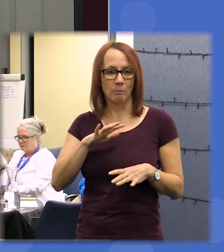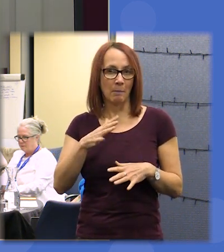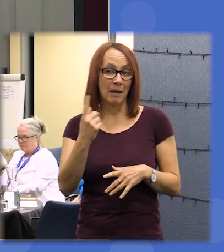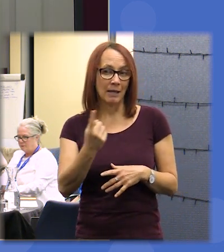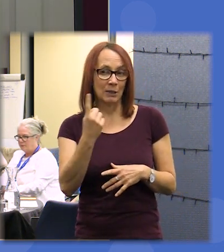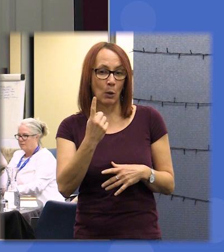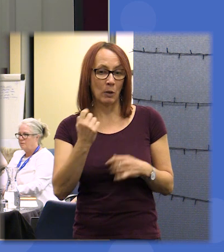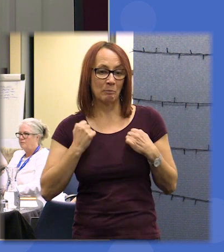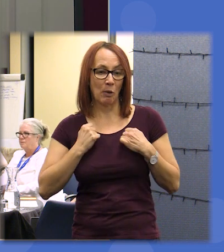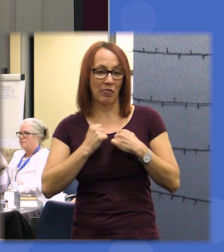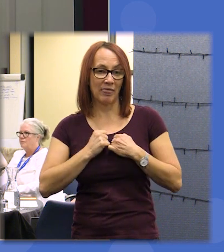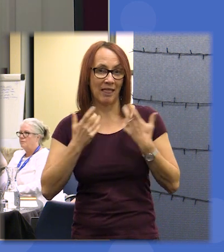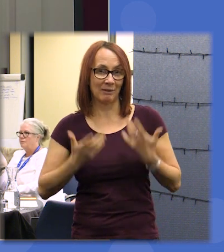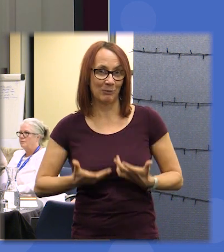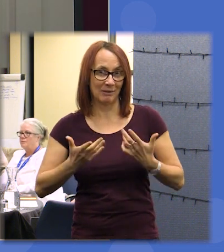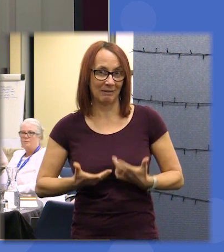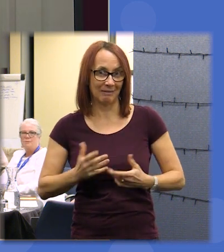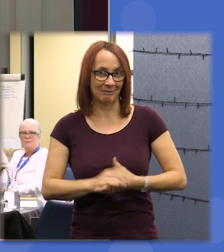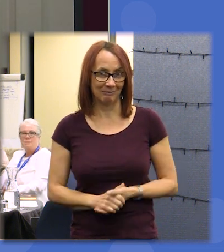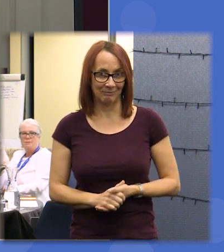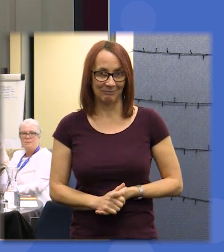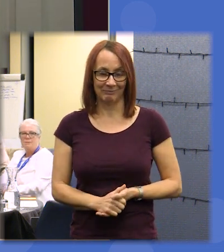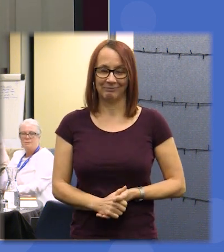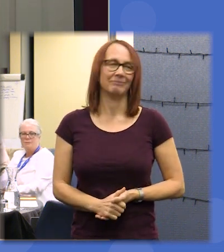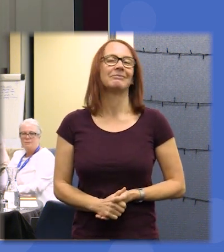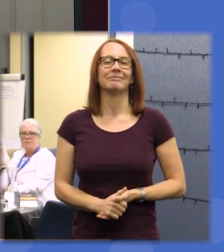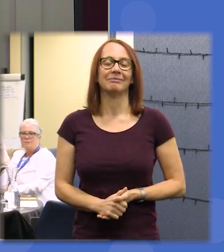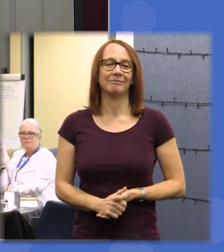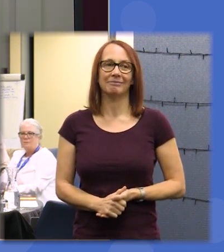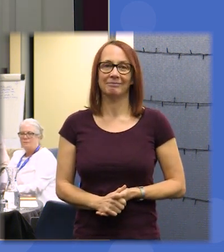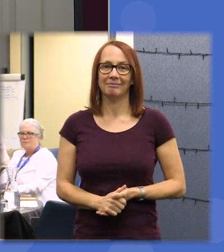birthdays in the room today I'm not going to call them out unless they would